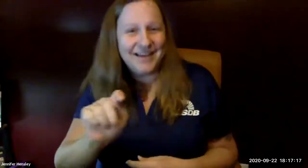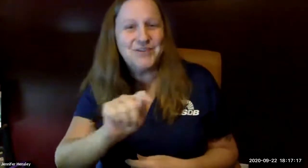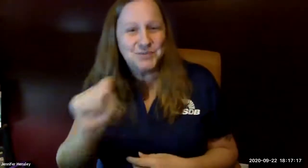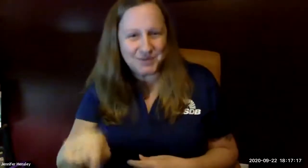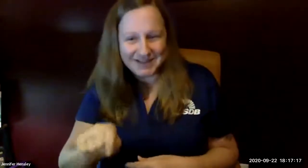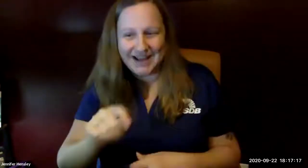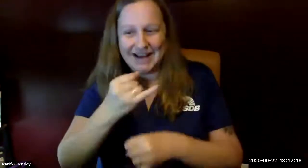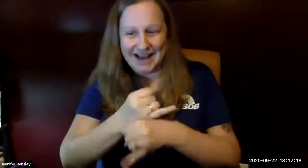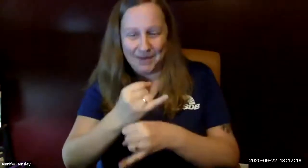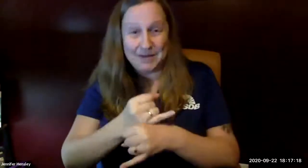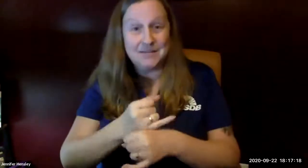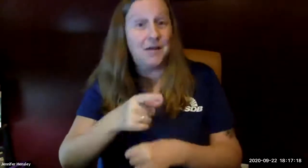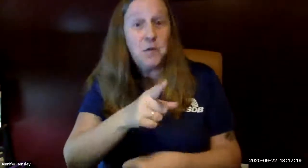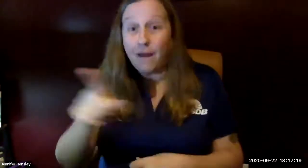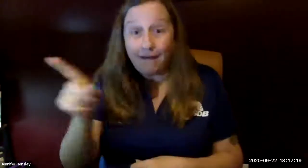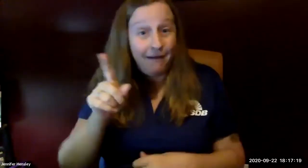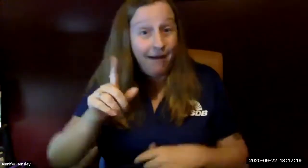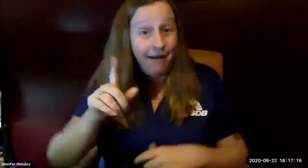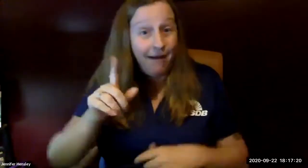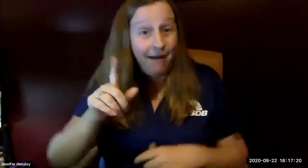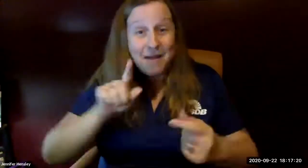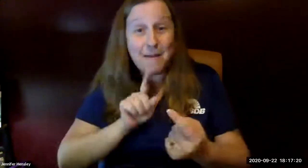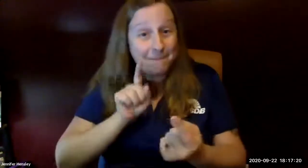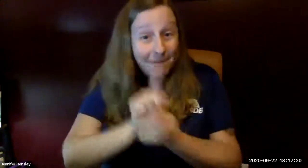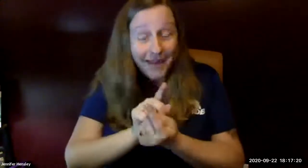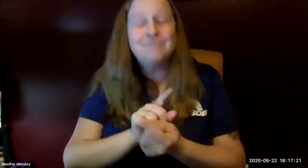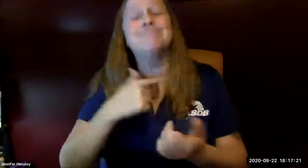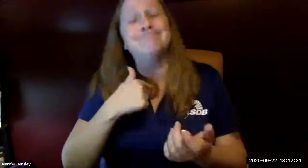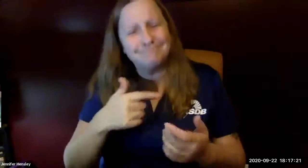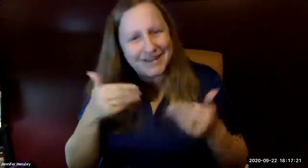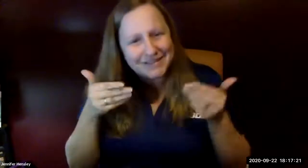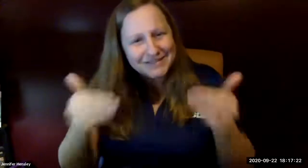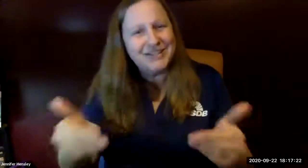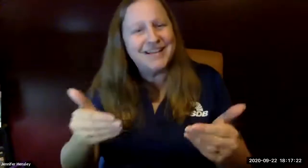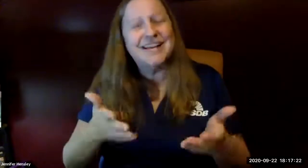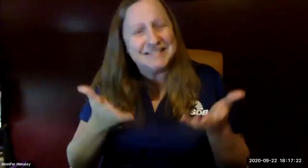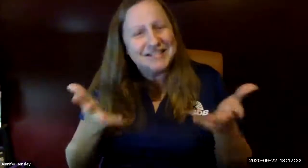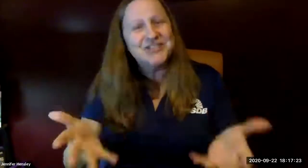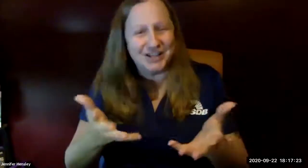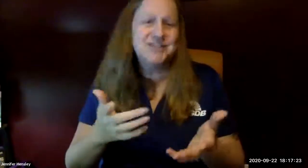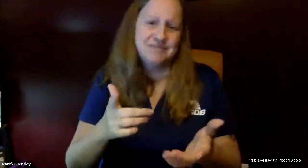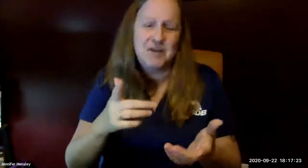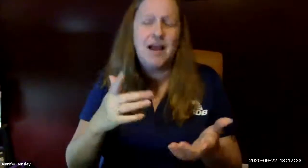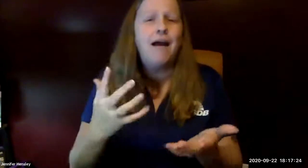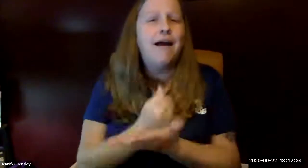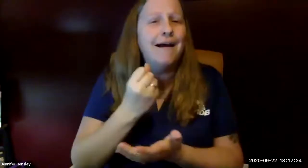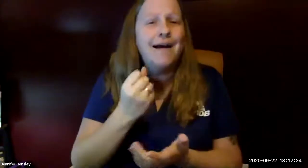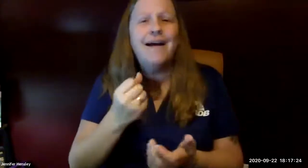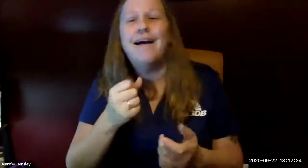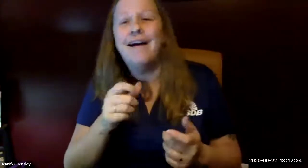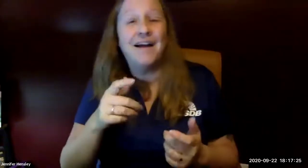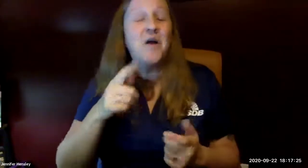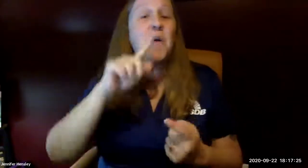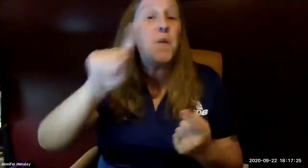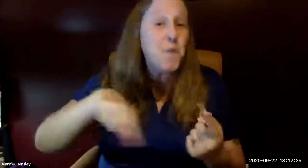and now has moved to our tucson campus